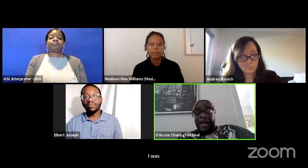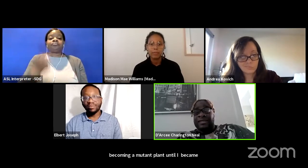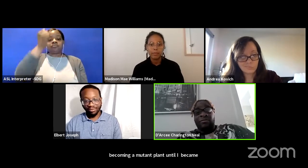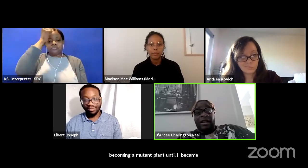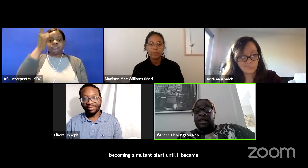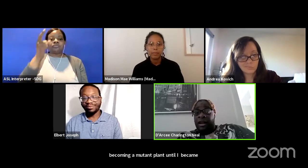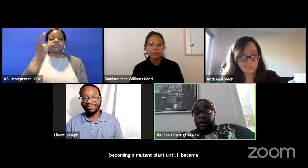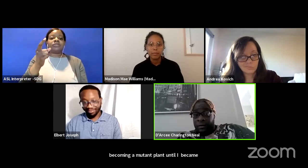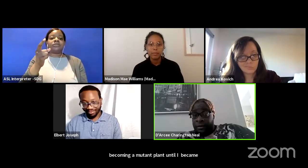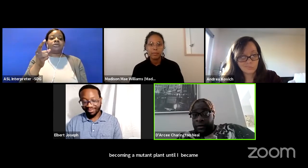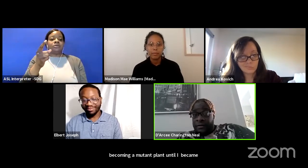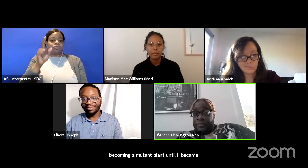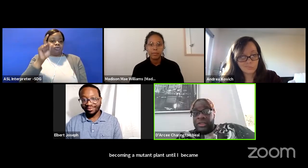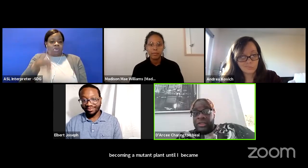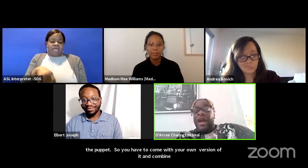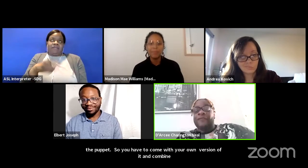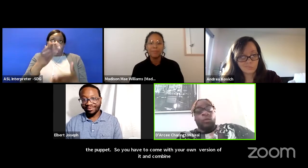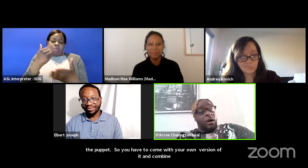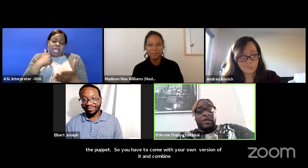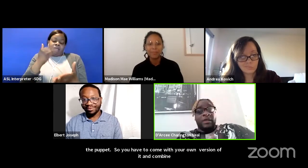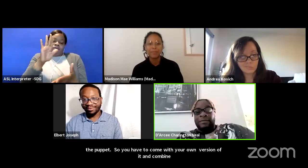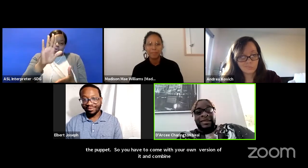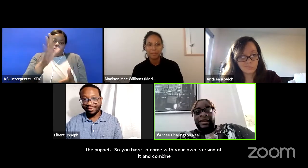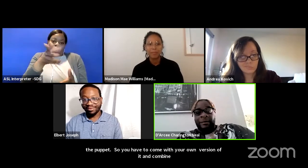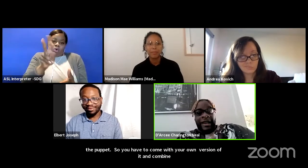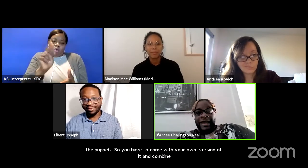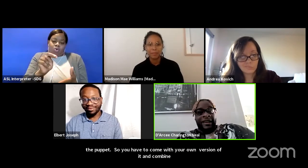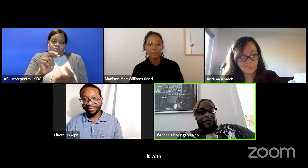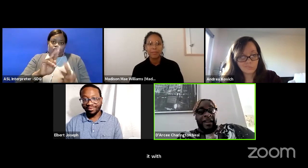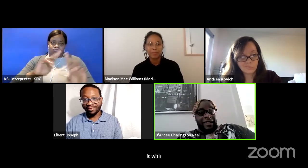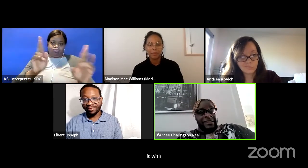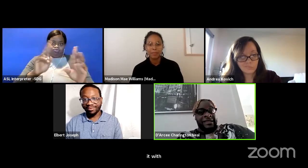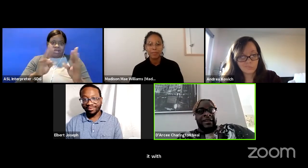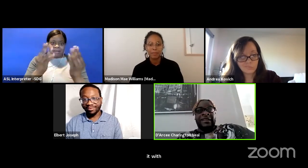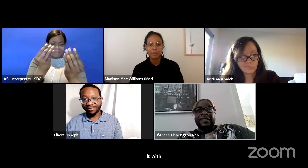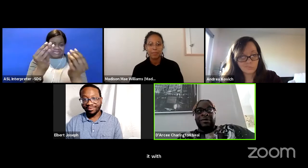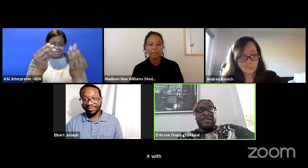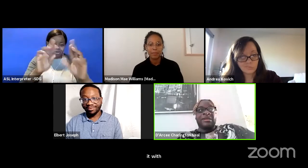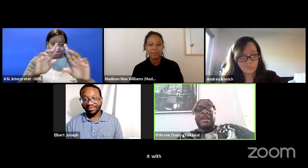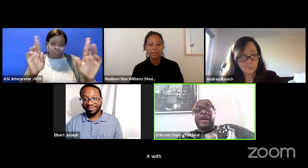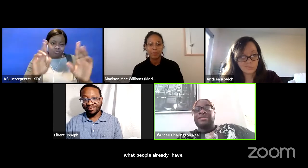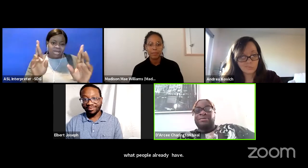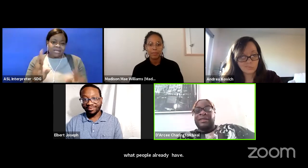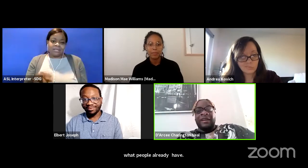to have something ready to go. You have to want it and be thinking about it in advance 'cause when it's your time to speak